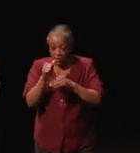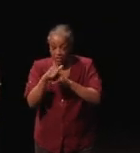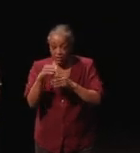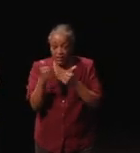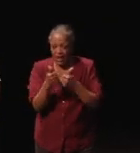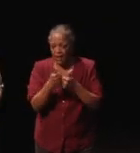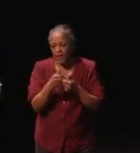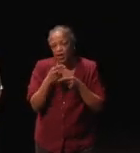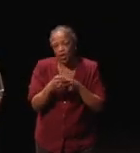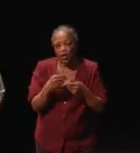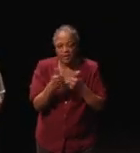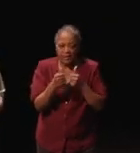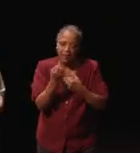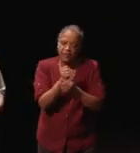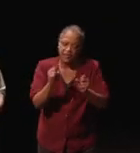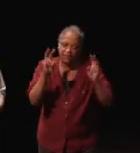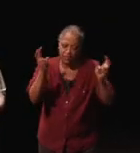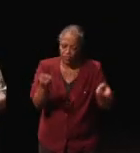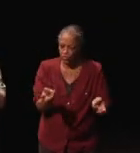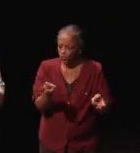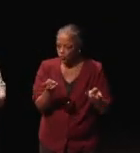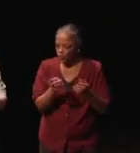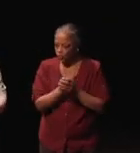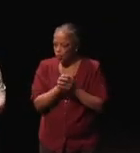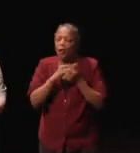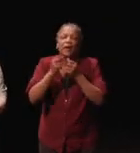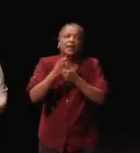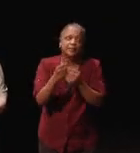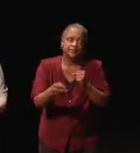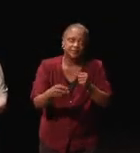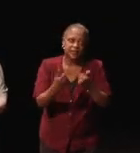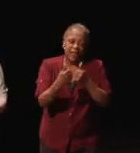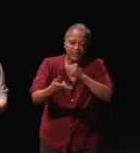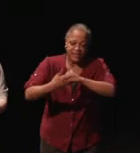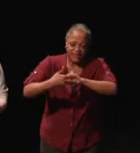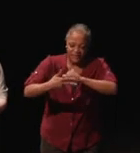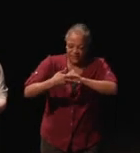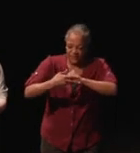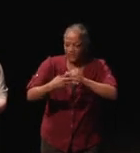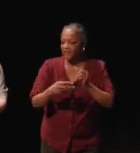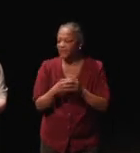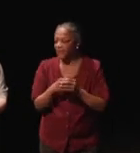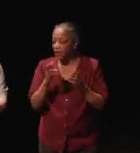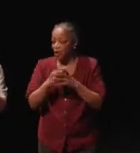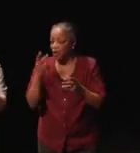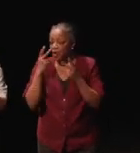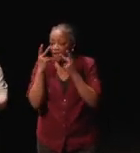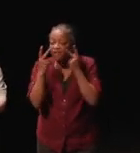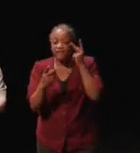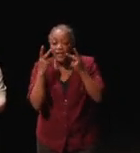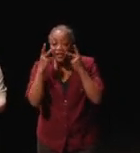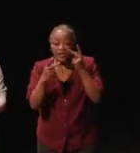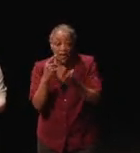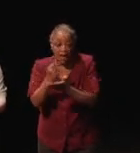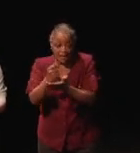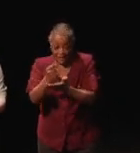issues, I don't want to mess with that. So I just repurposed it as calling vision insists instead and it was safe to do.